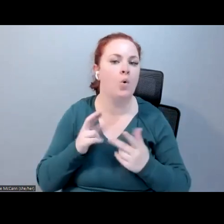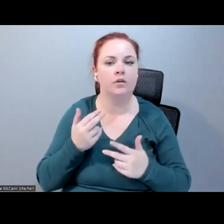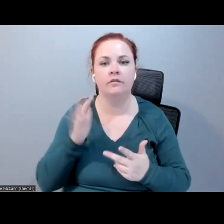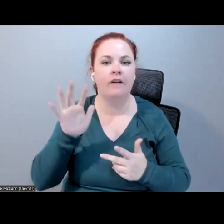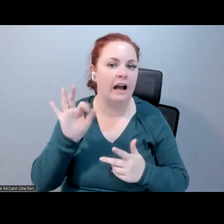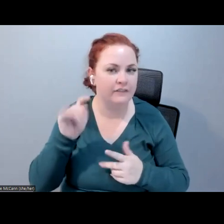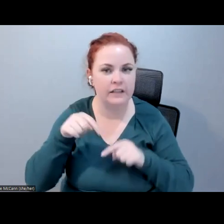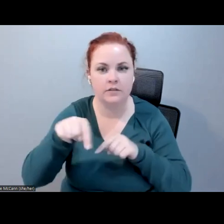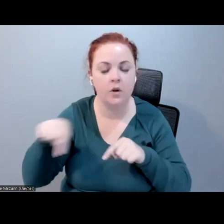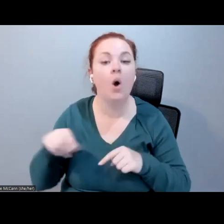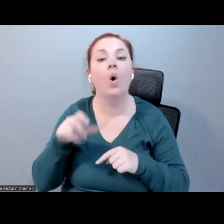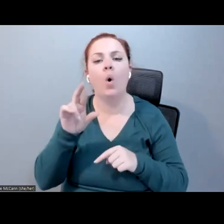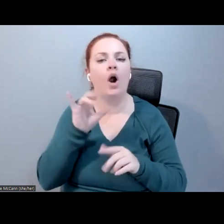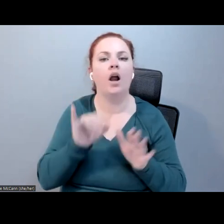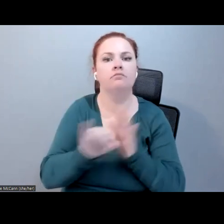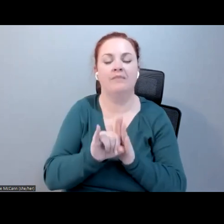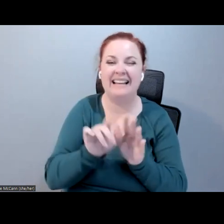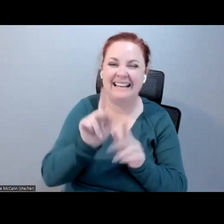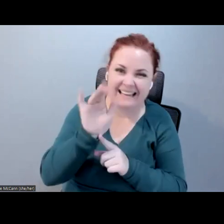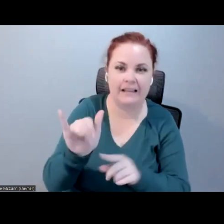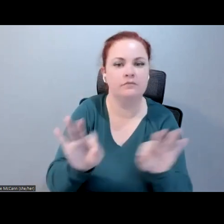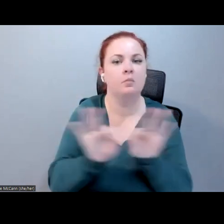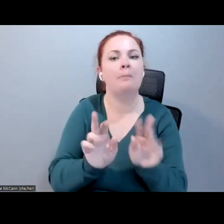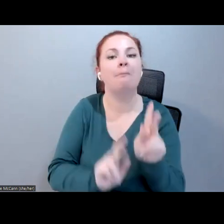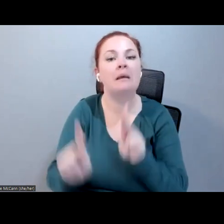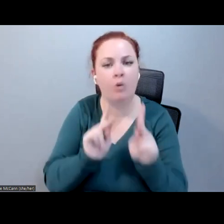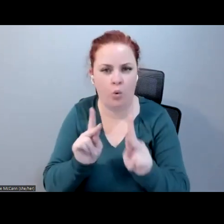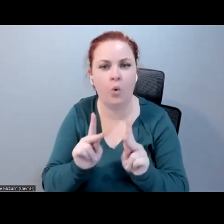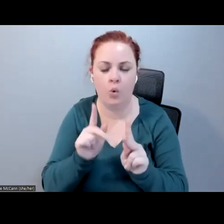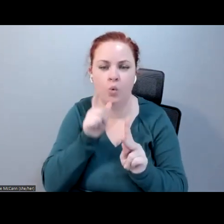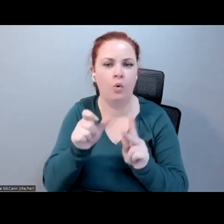people in the room that everyone should pay attention to, or key